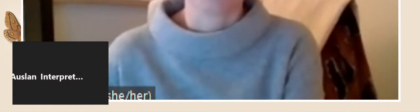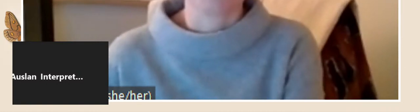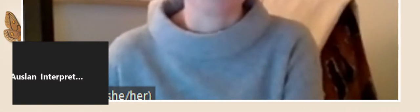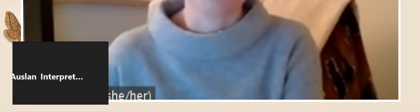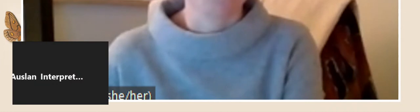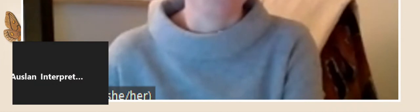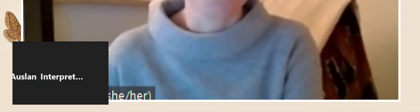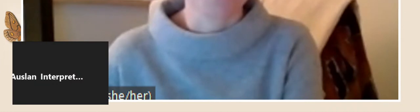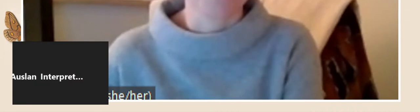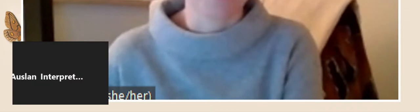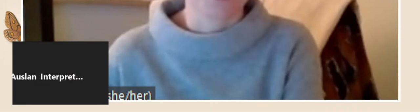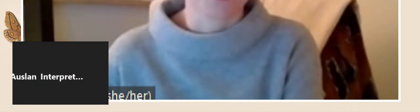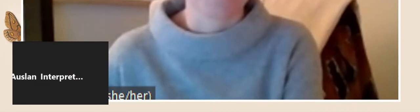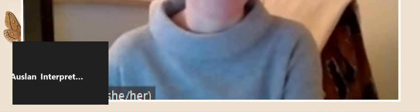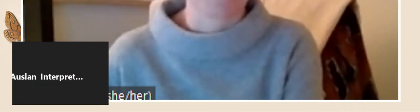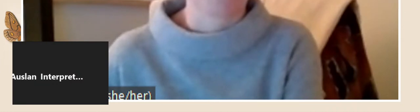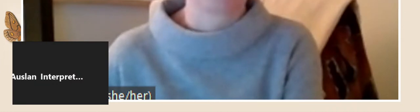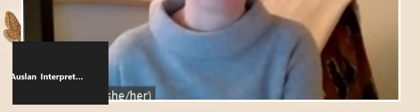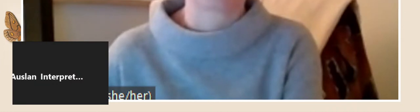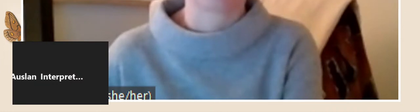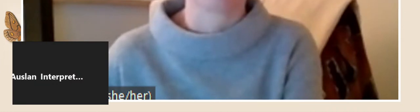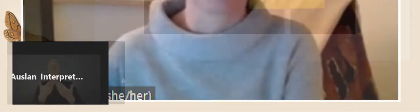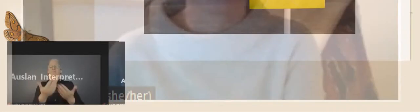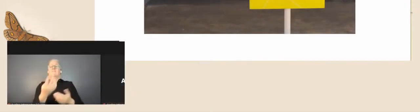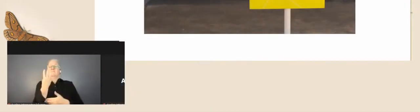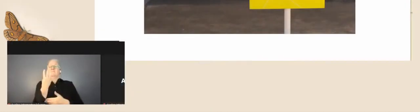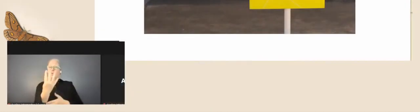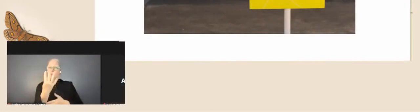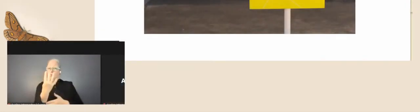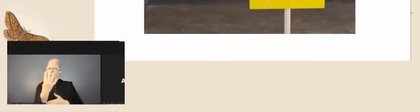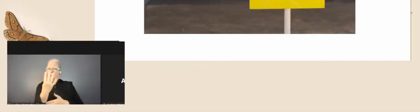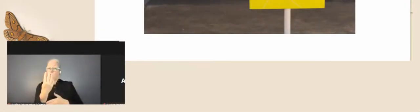offering four regional fellowships, specifically designed for people whose work and practice